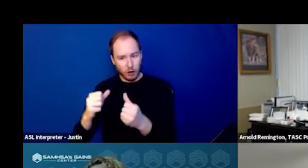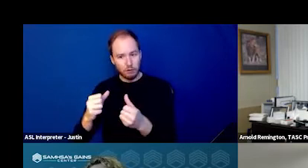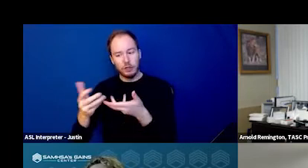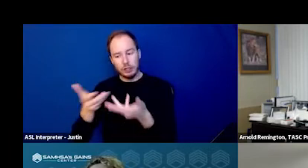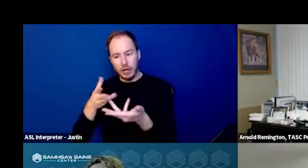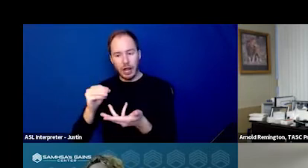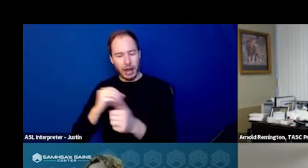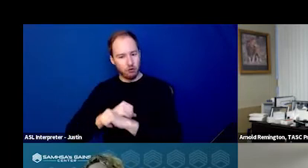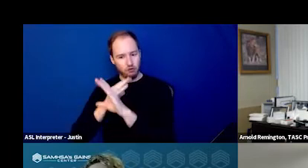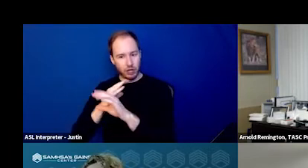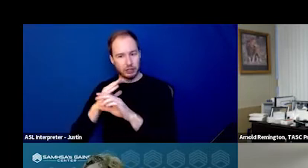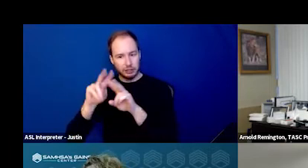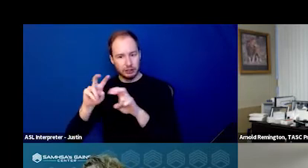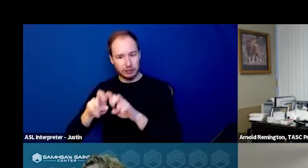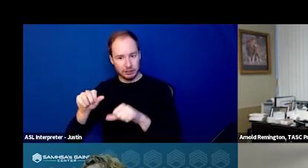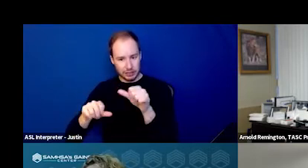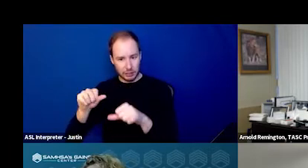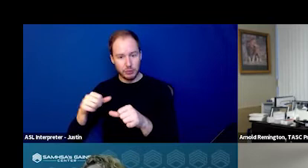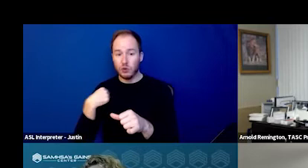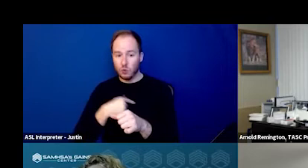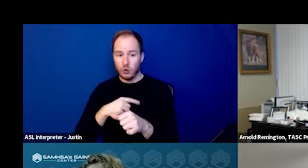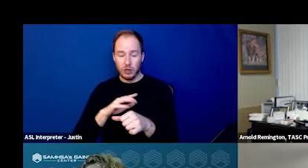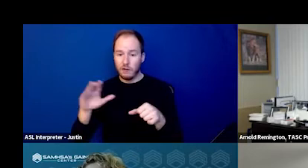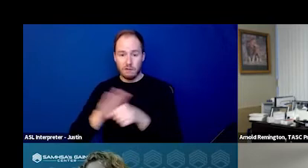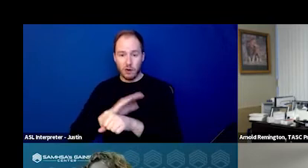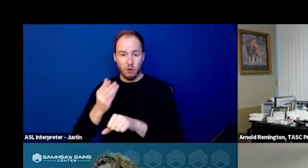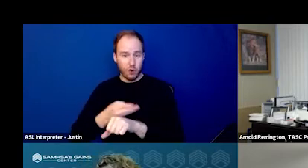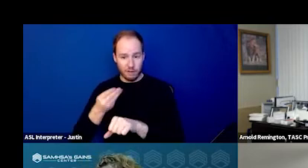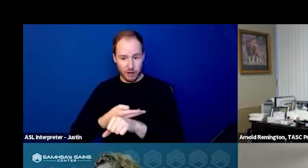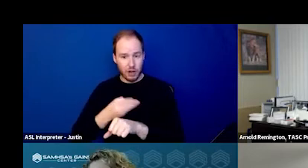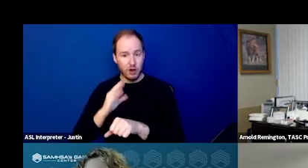So we did a complete renovation of our unit.